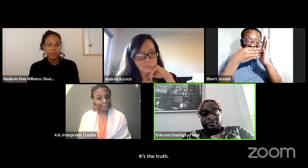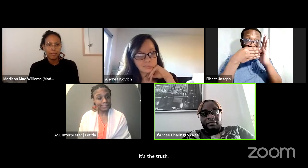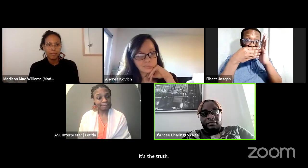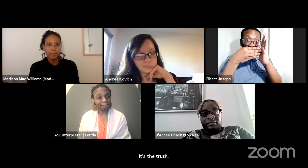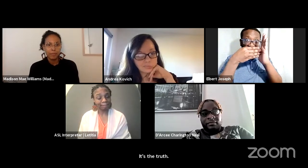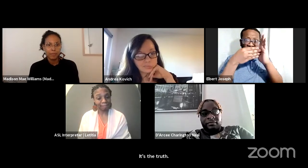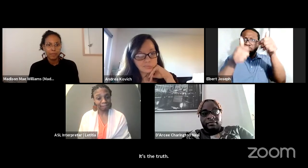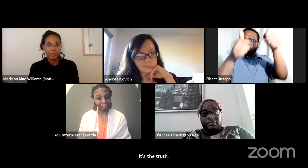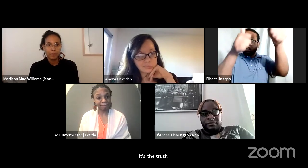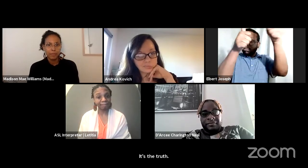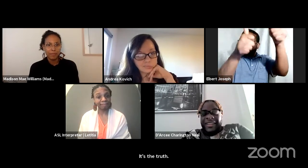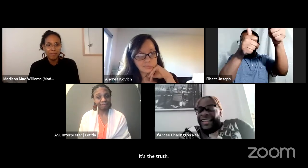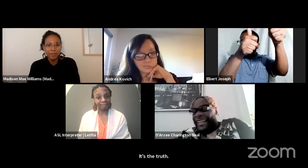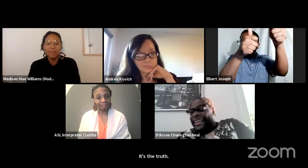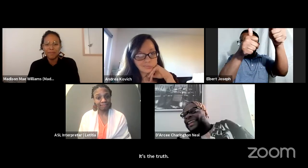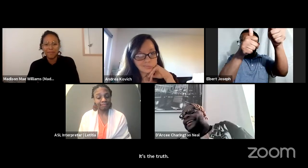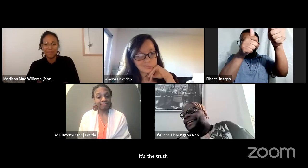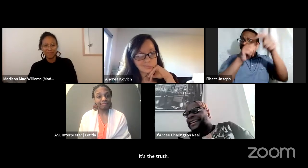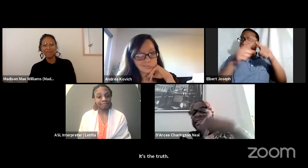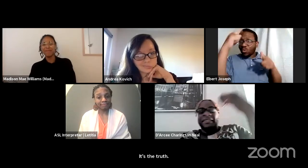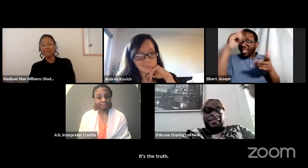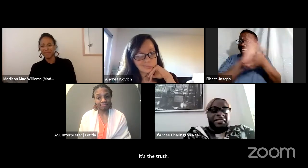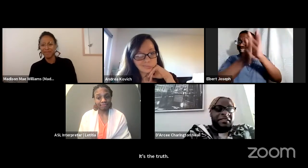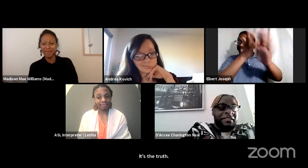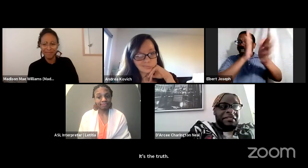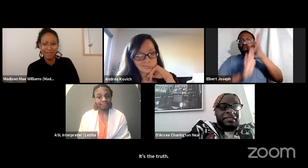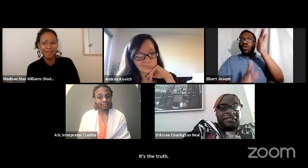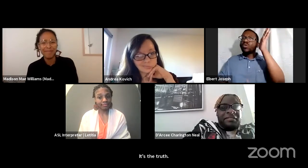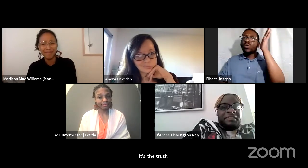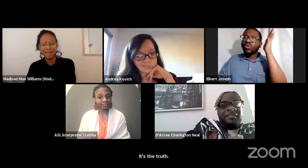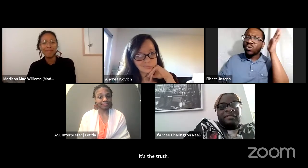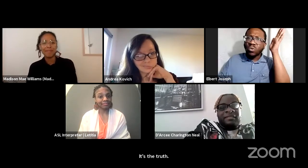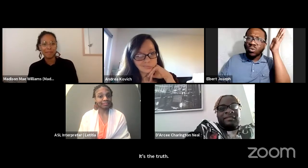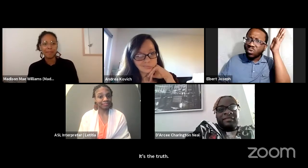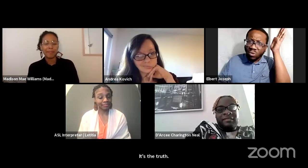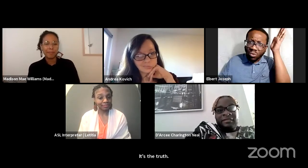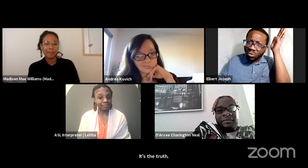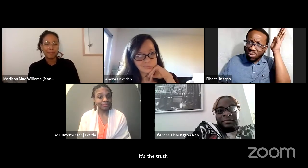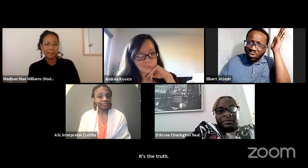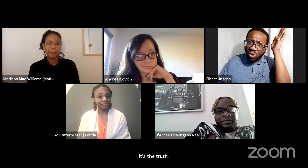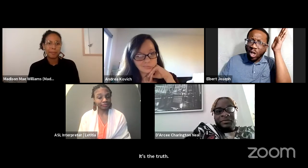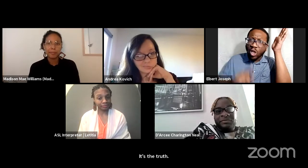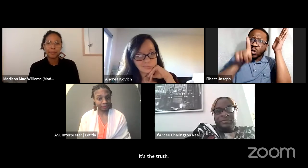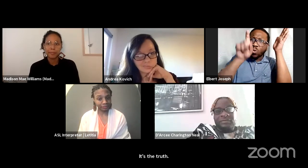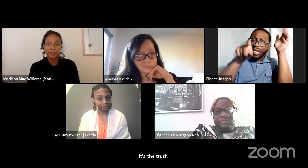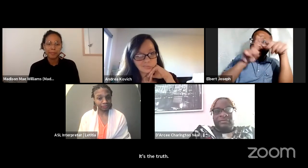You got me stirred up because yes I applaud anti-racism